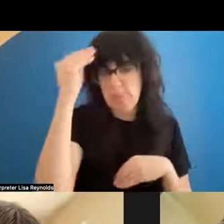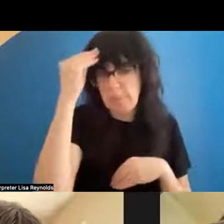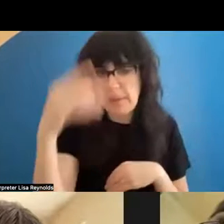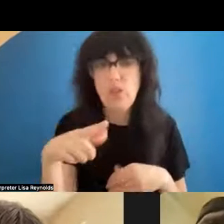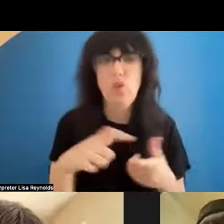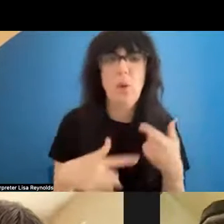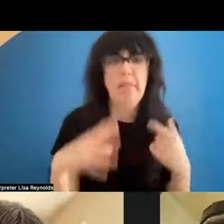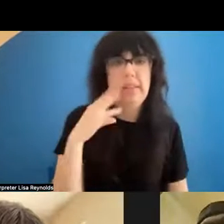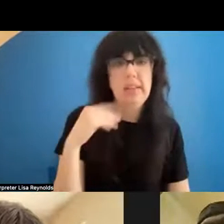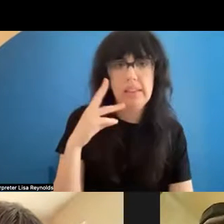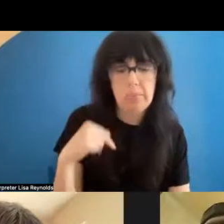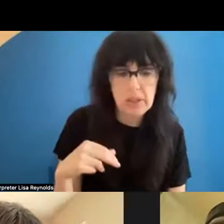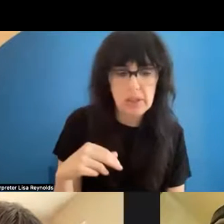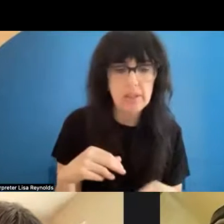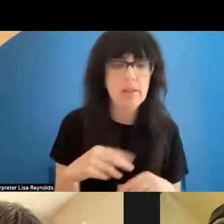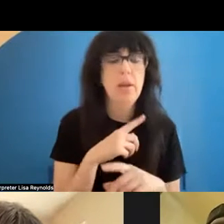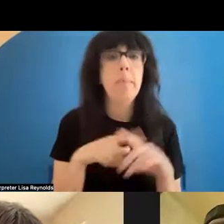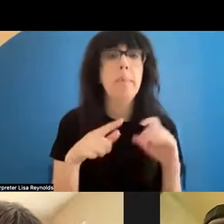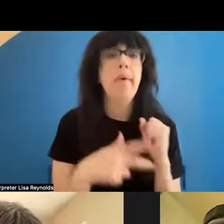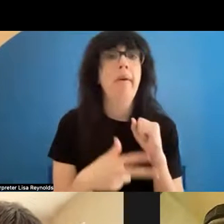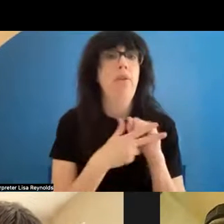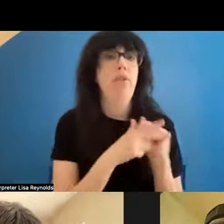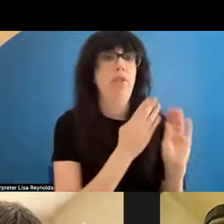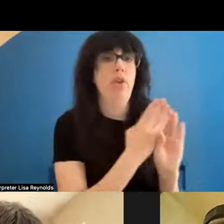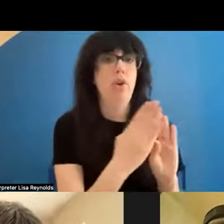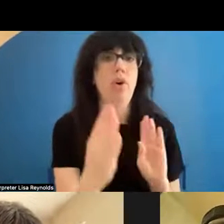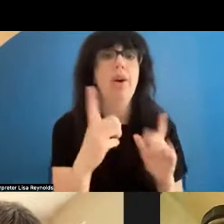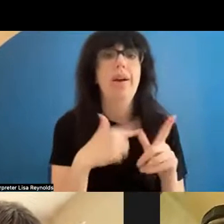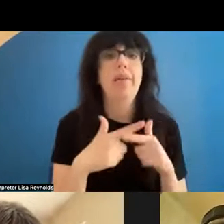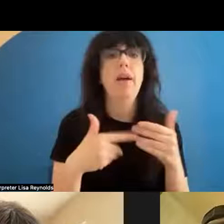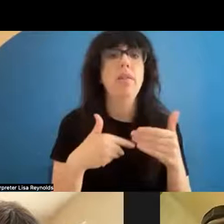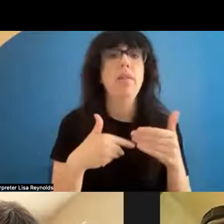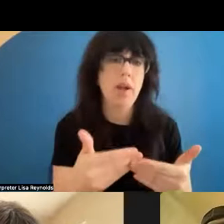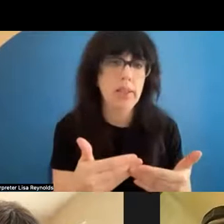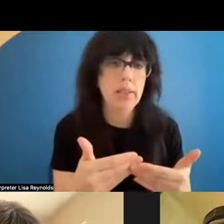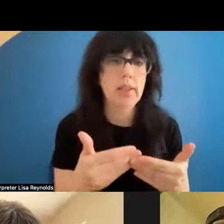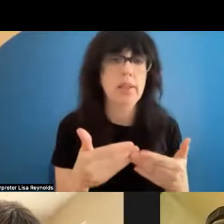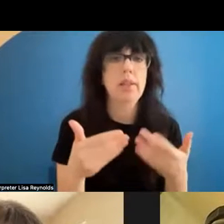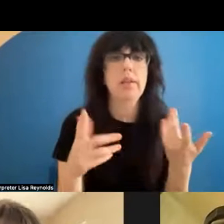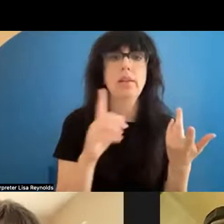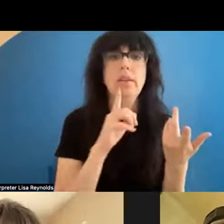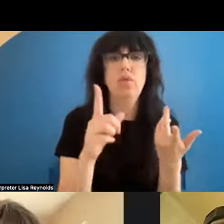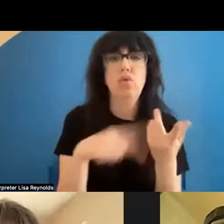an archive and the process of archiving in a way is objectifying that,